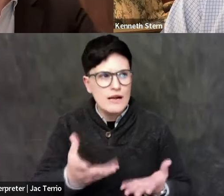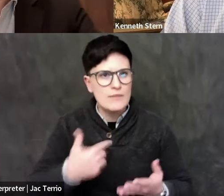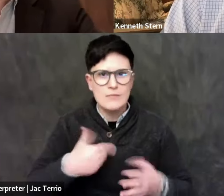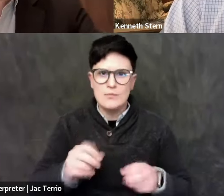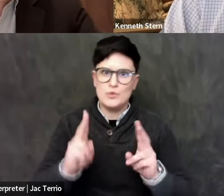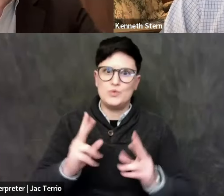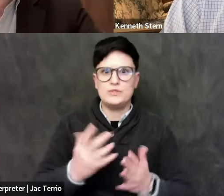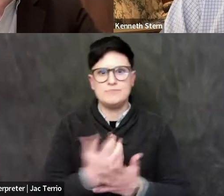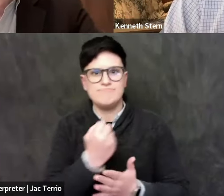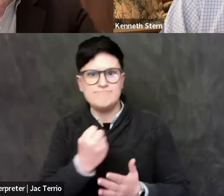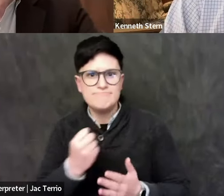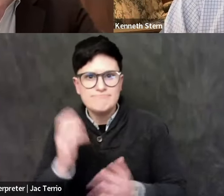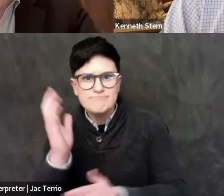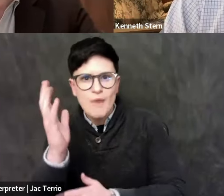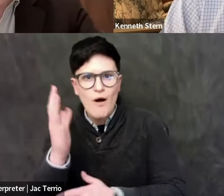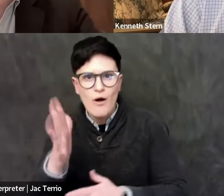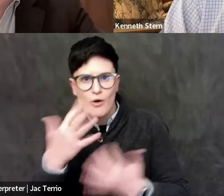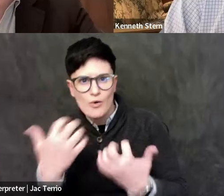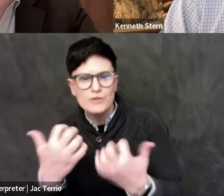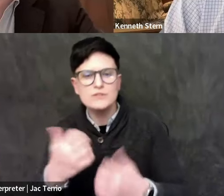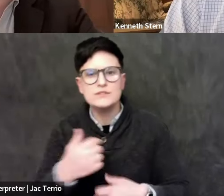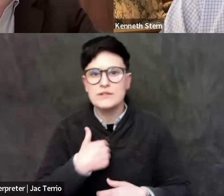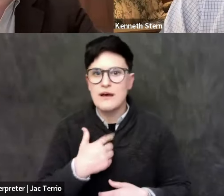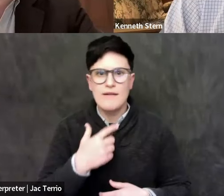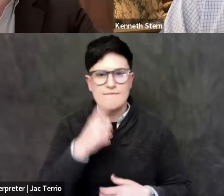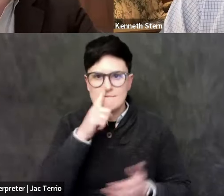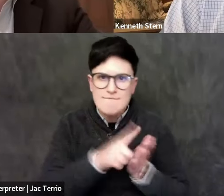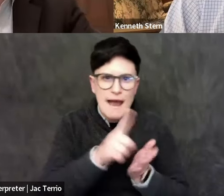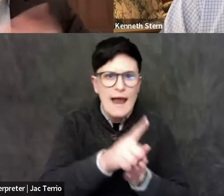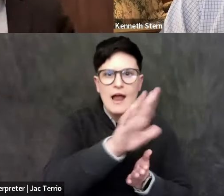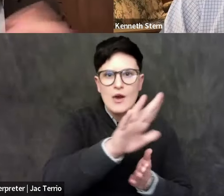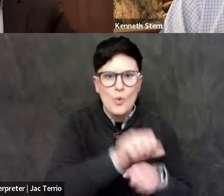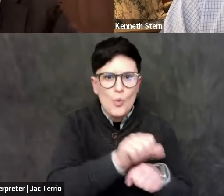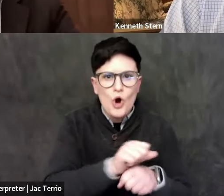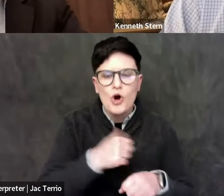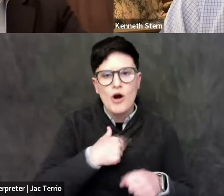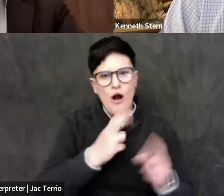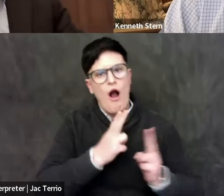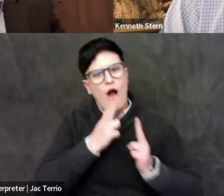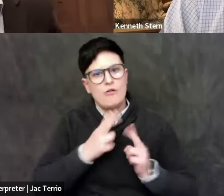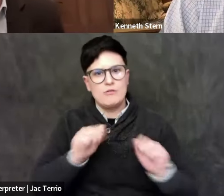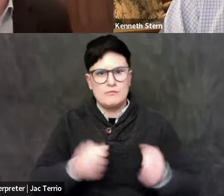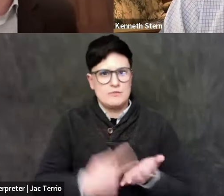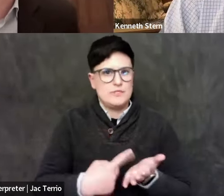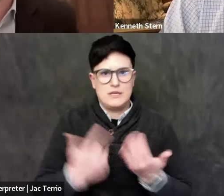As you know, I'm a fan of your work. And I'm just honored to be able to have this discussion with you tonight. Oh, well, thank you so much.